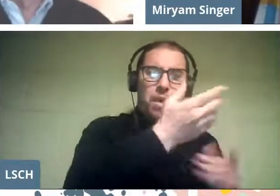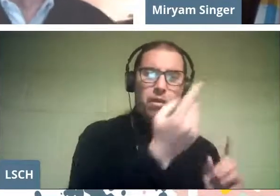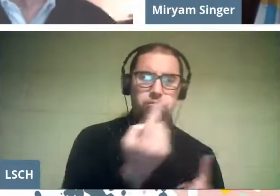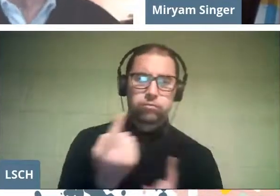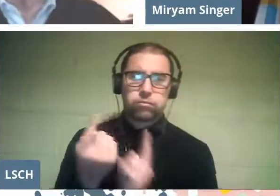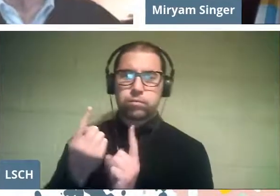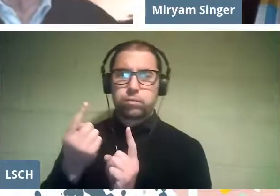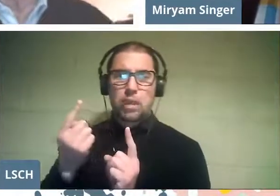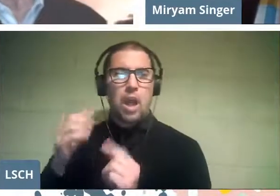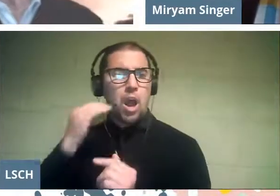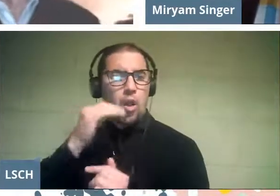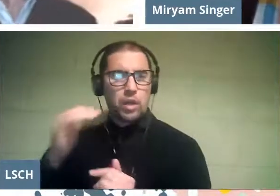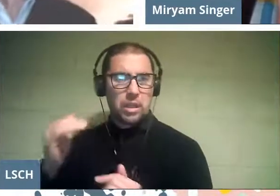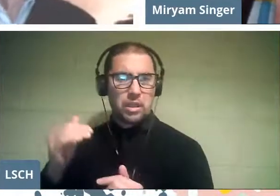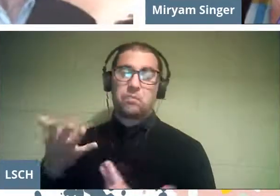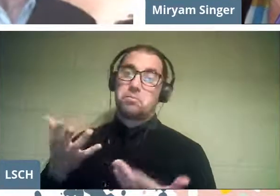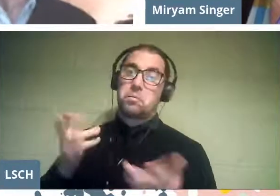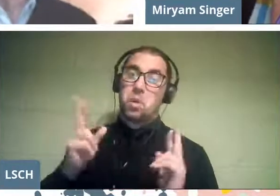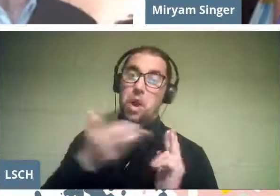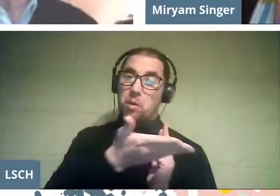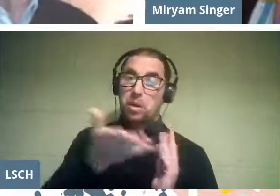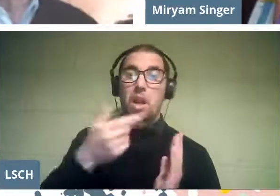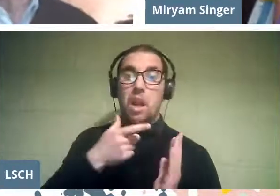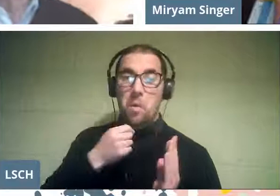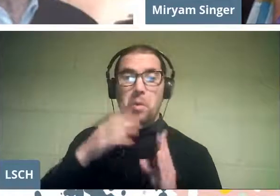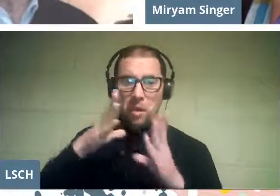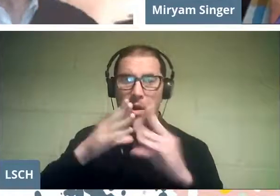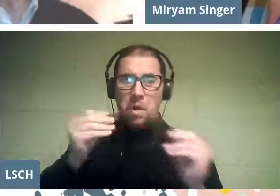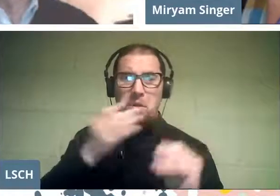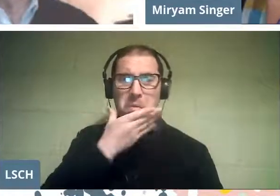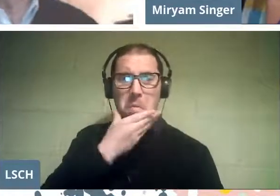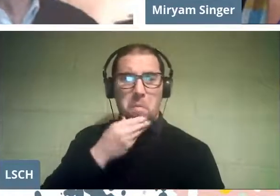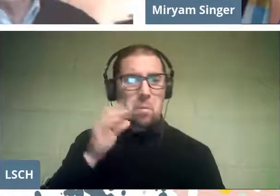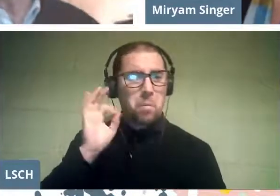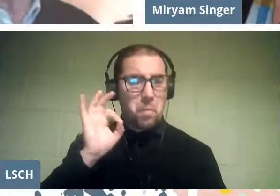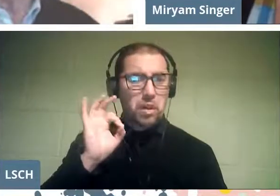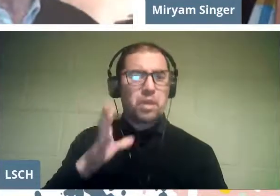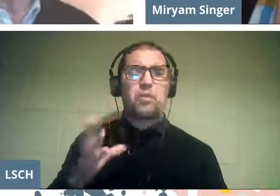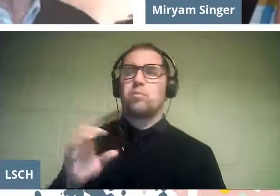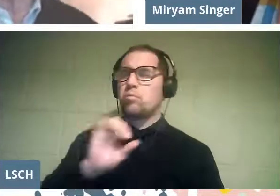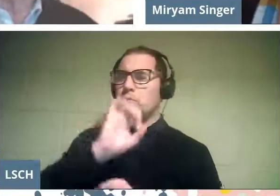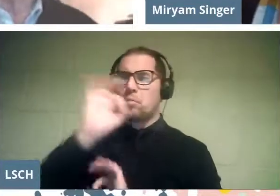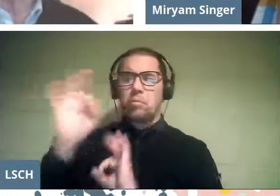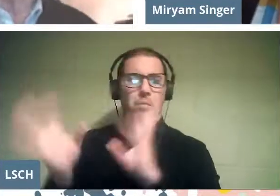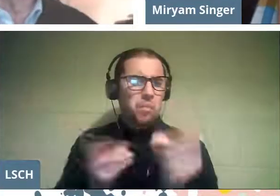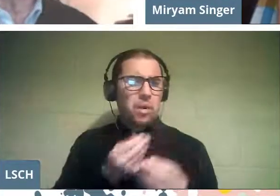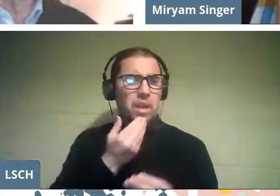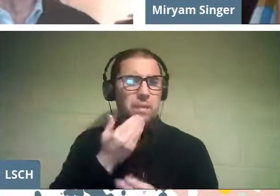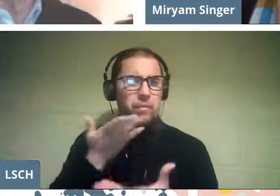I hope you enjoy a lovely evening, full of magic, and indeed of passion.